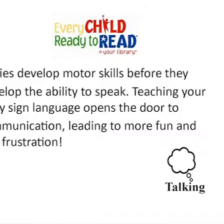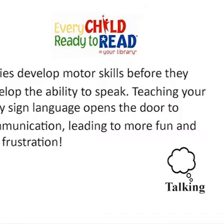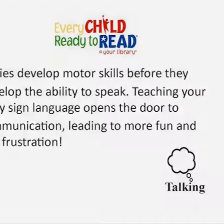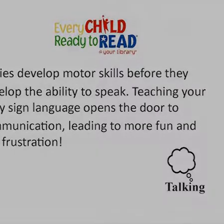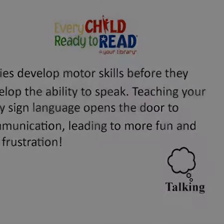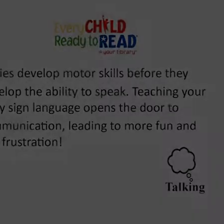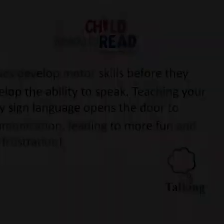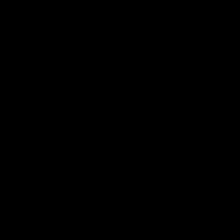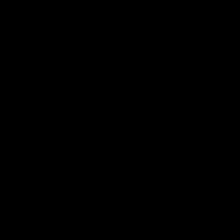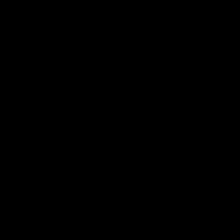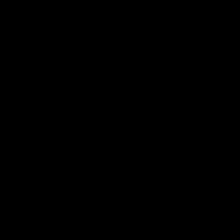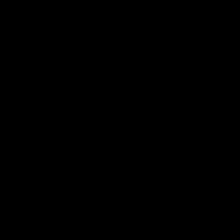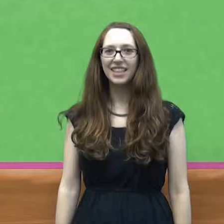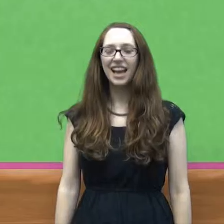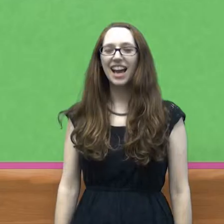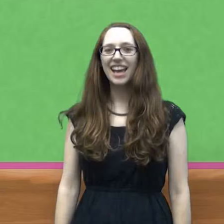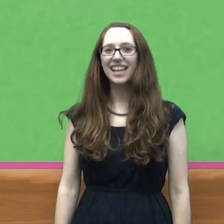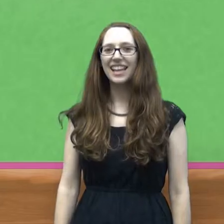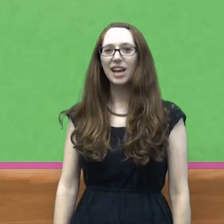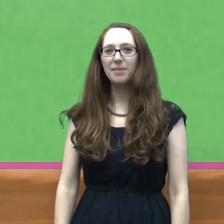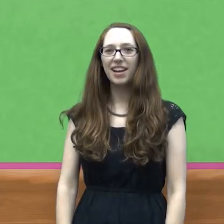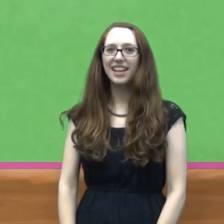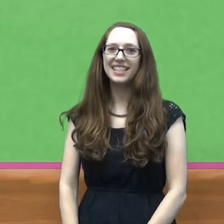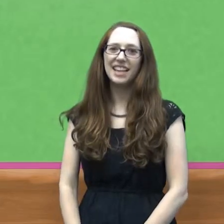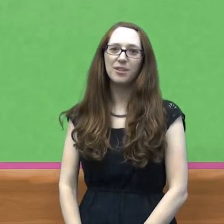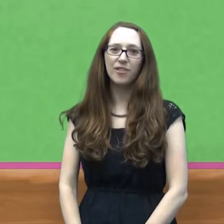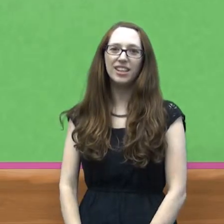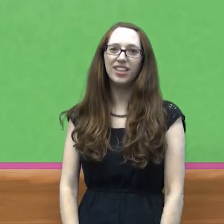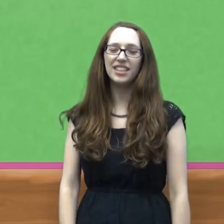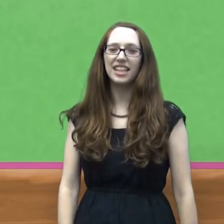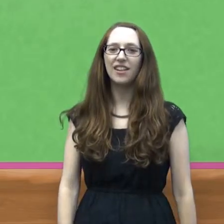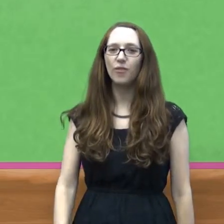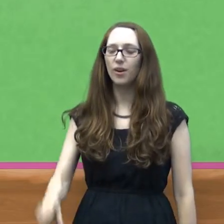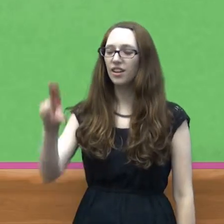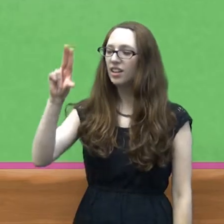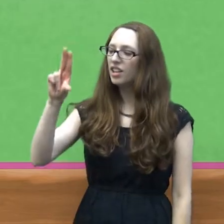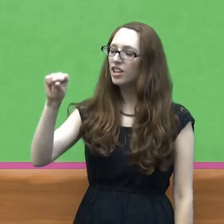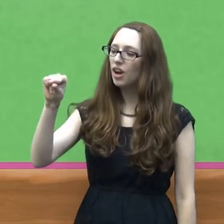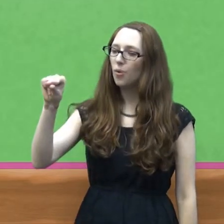Hi, I'm Laura. Today we're going to learn the sign for no.